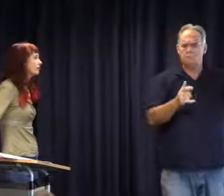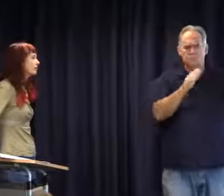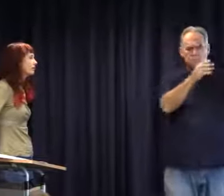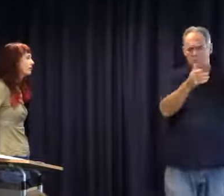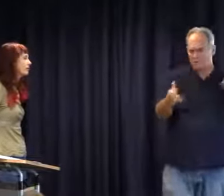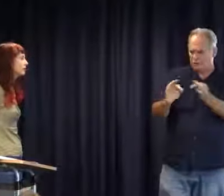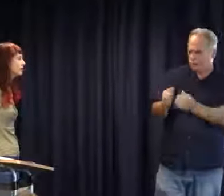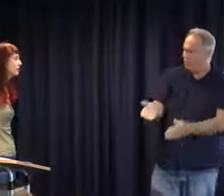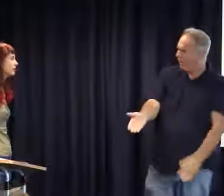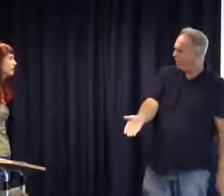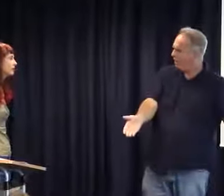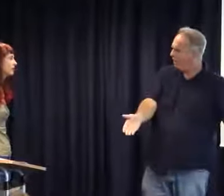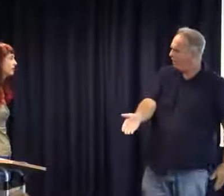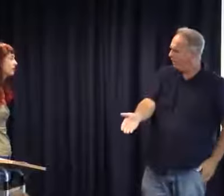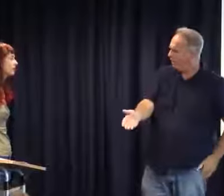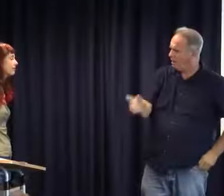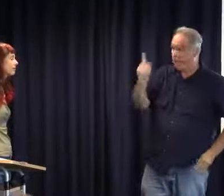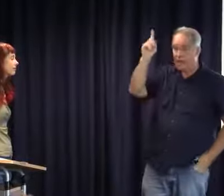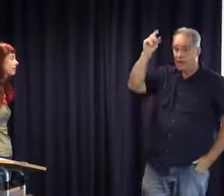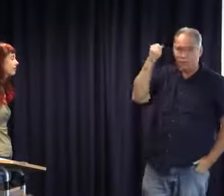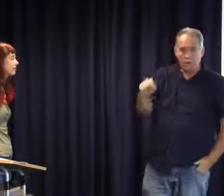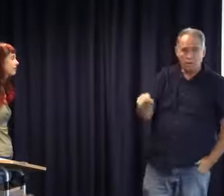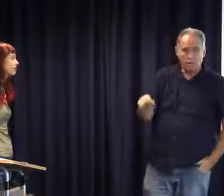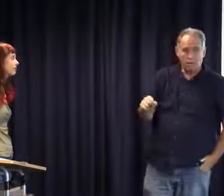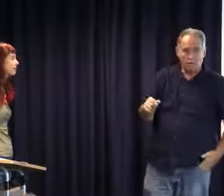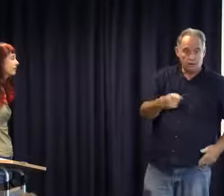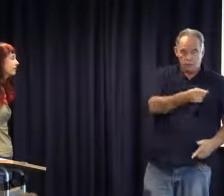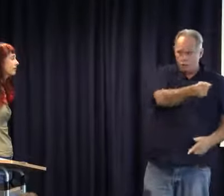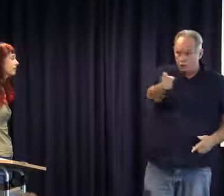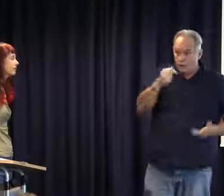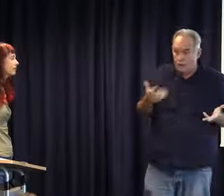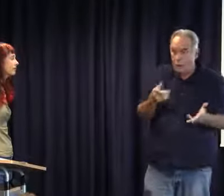else within the school setting and not specifically for interpreting. So this is still the case